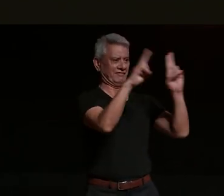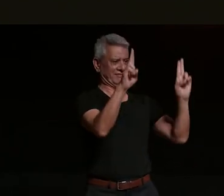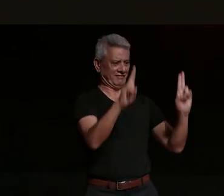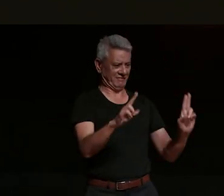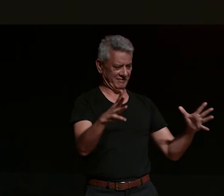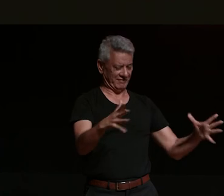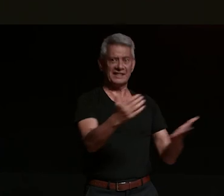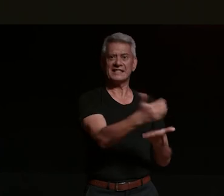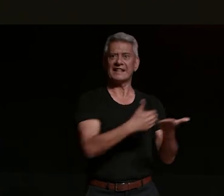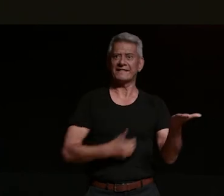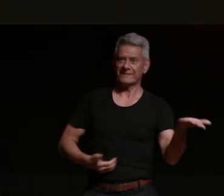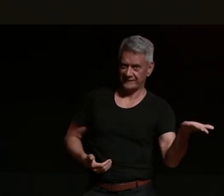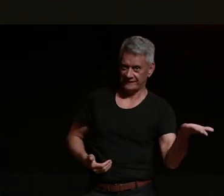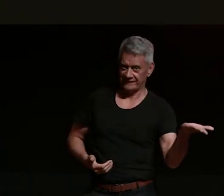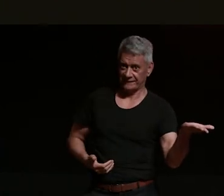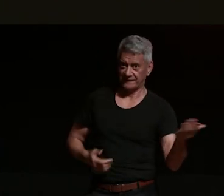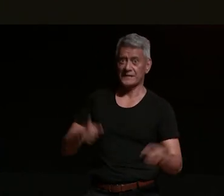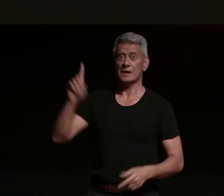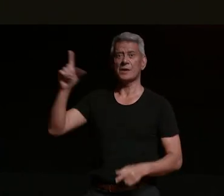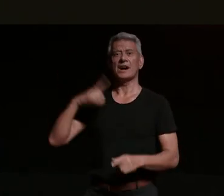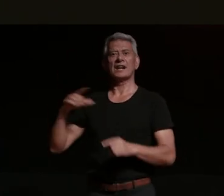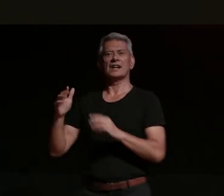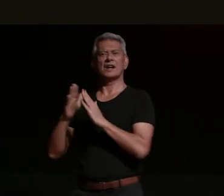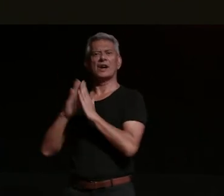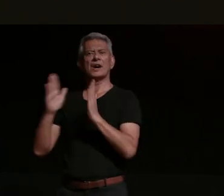because right now home feels like a forever